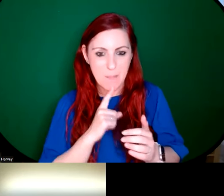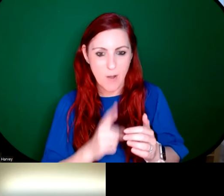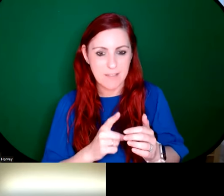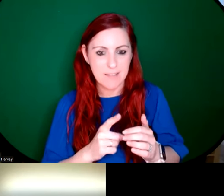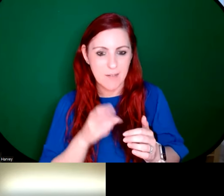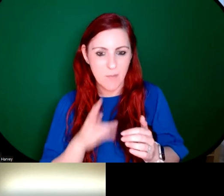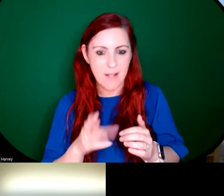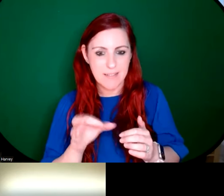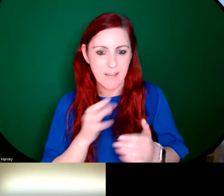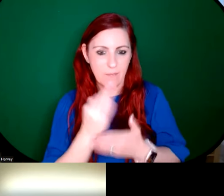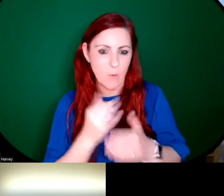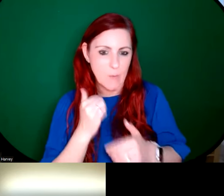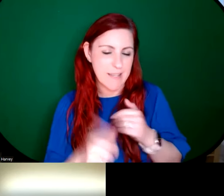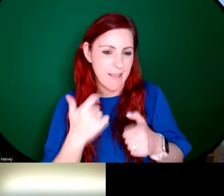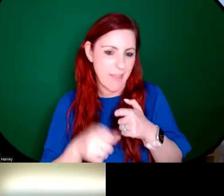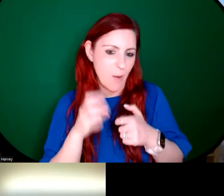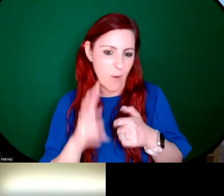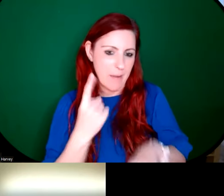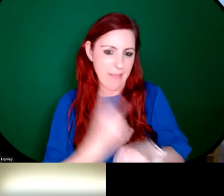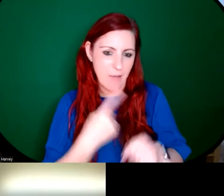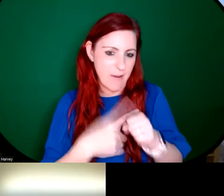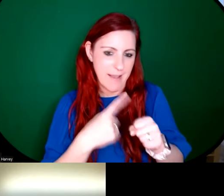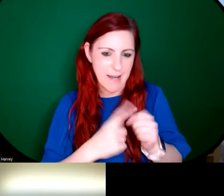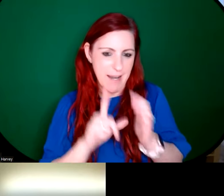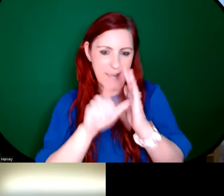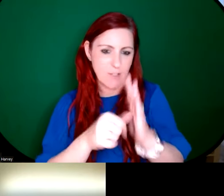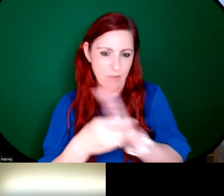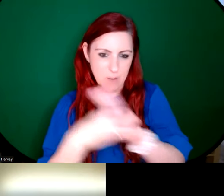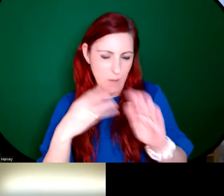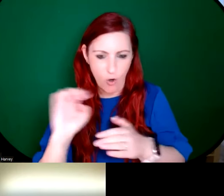couple of days. And it'll be up probably late this week, early next week. And